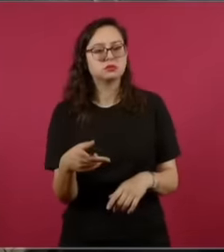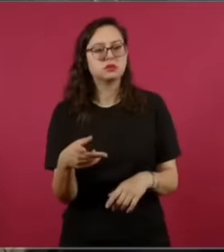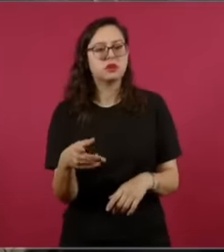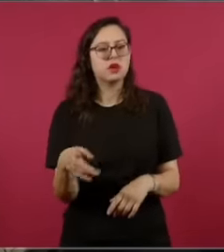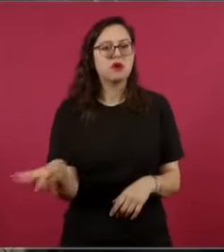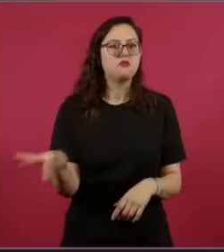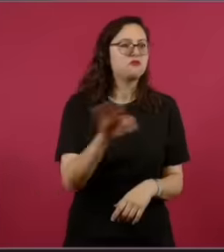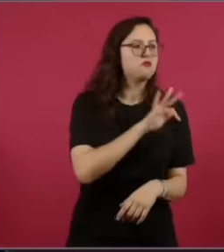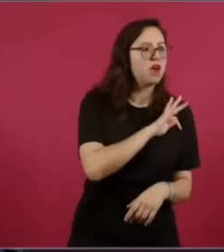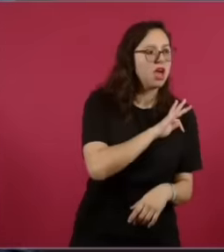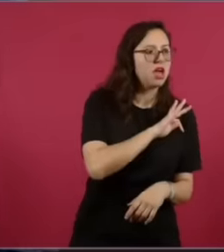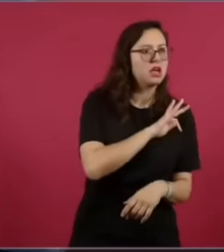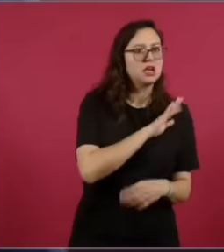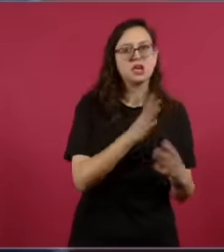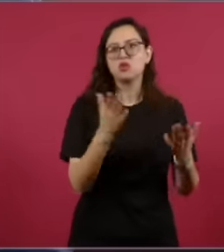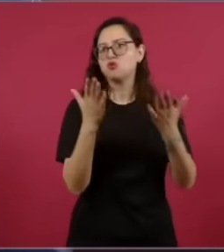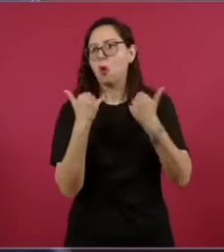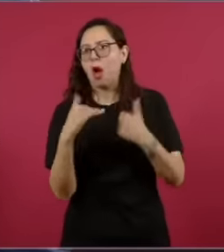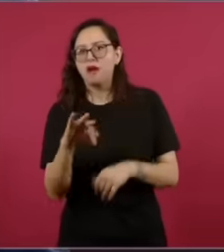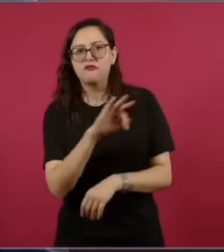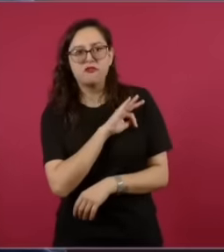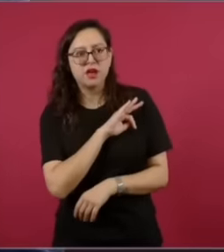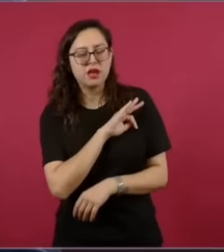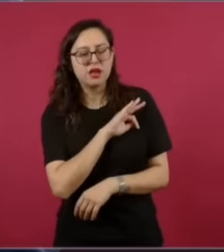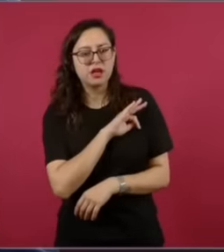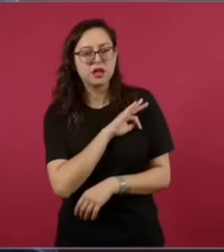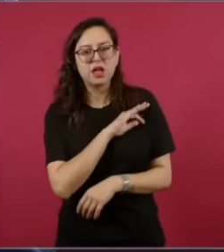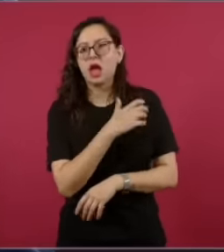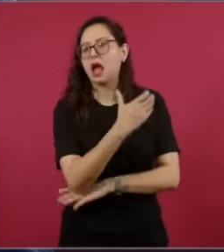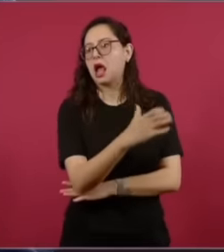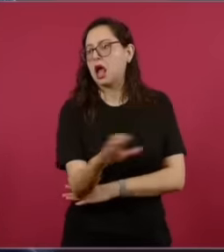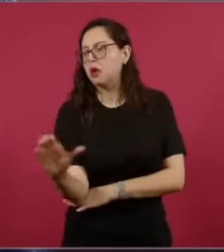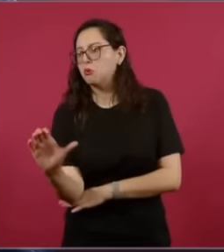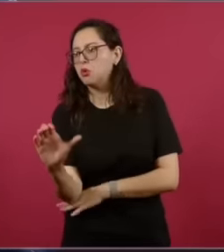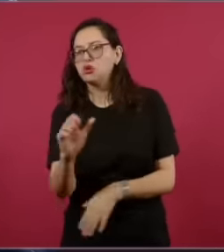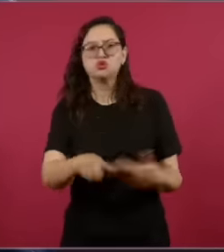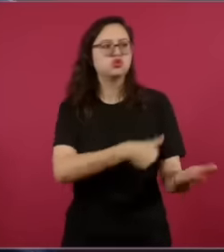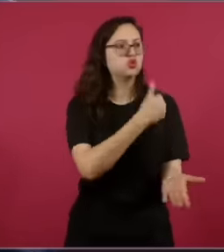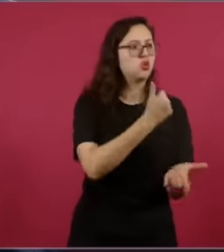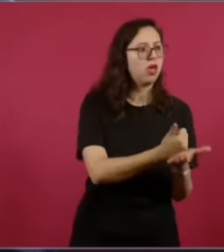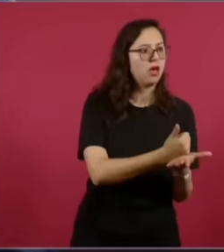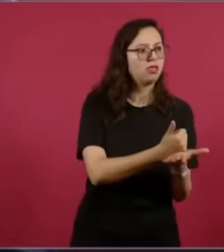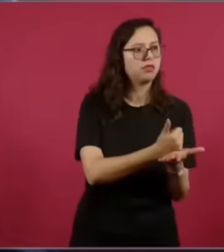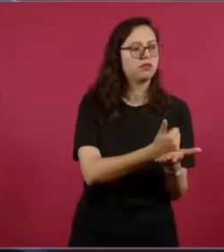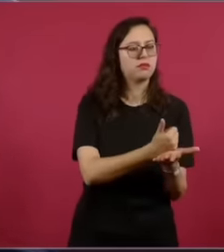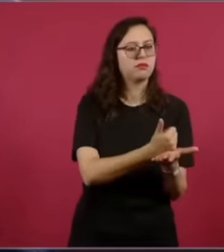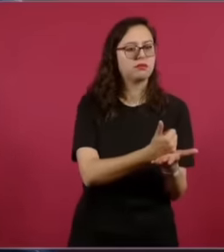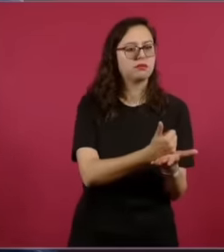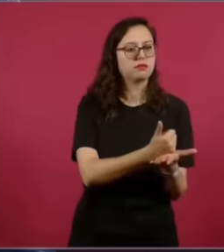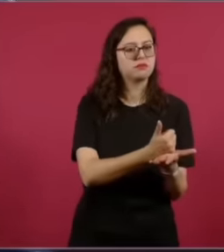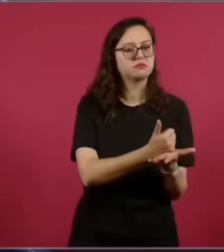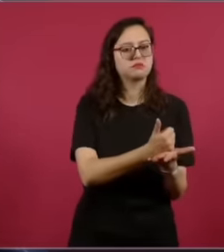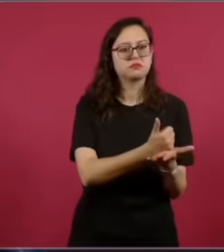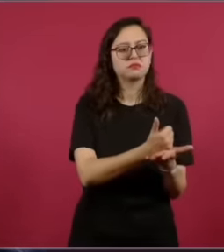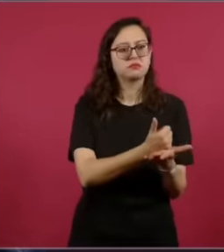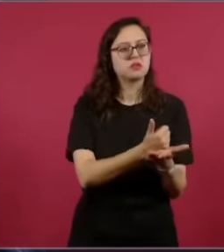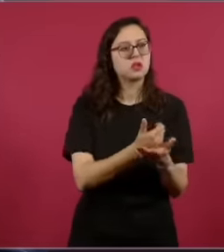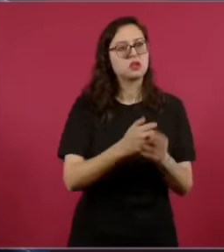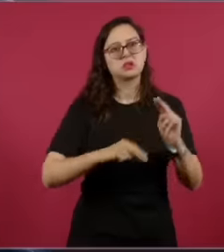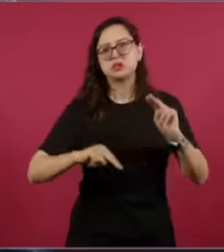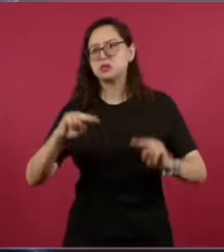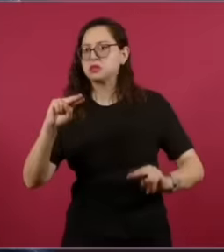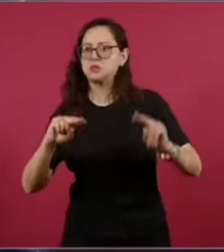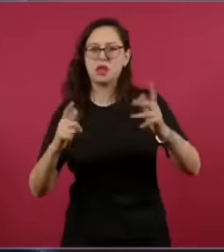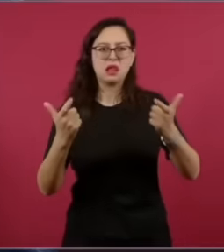believers, those who live in the countryside, those who live in the city, of all social classes, of